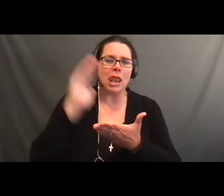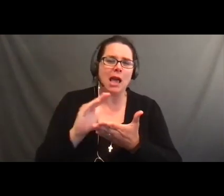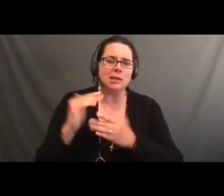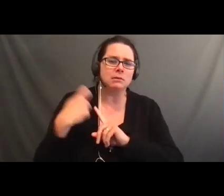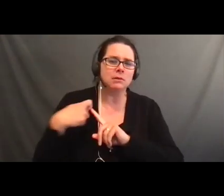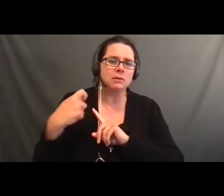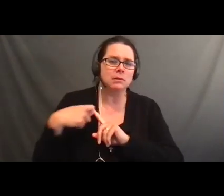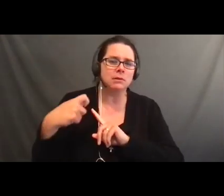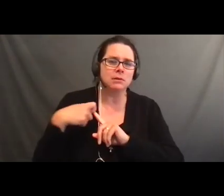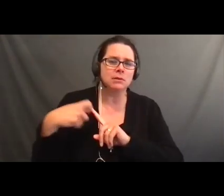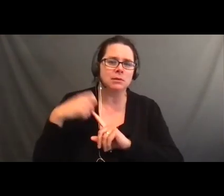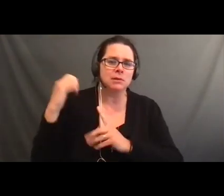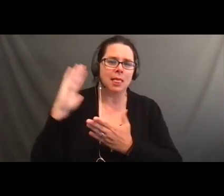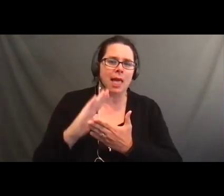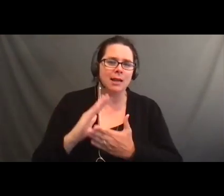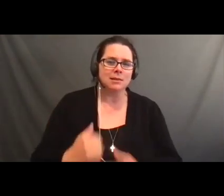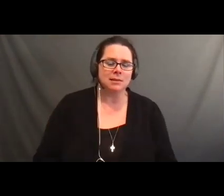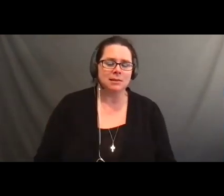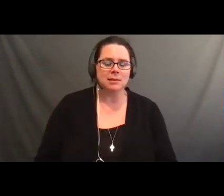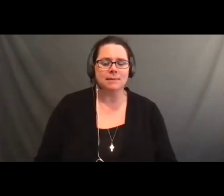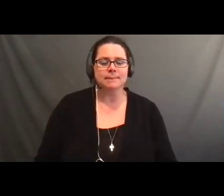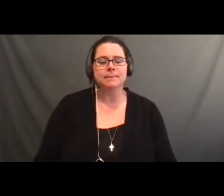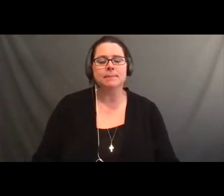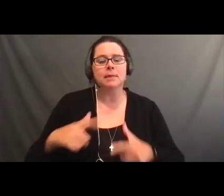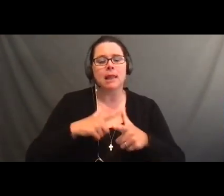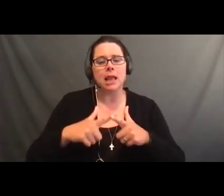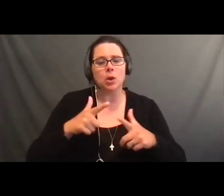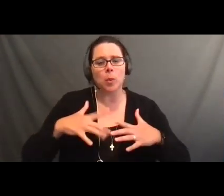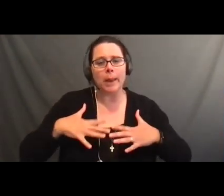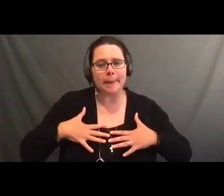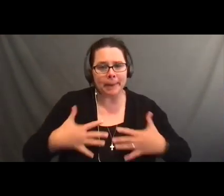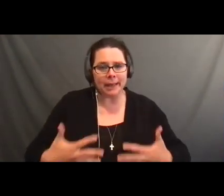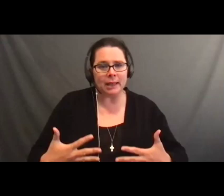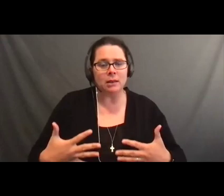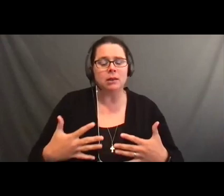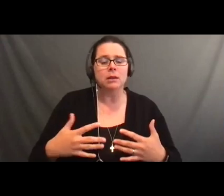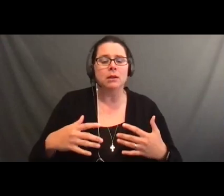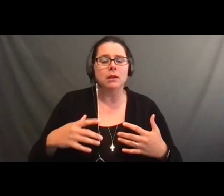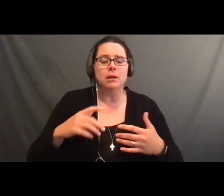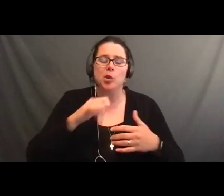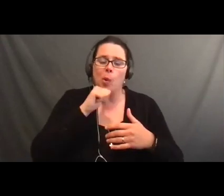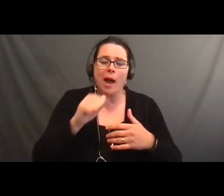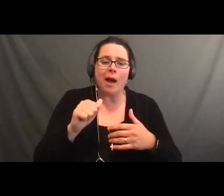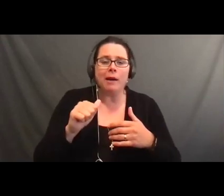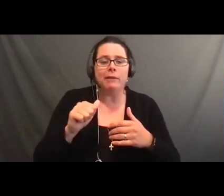Jen: And then Tanya asks, do you have your own special bowling ball that you bring to use at the bowling alley? >> Austin: I have my special ball.